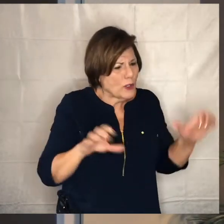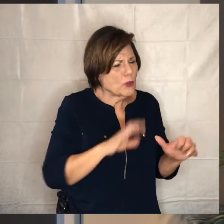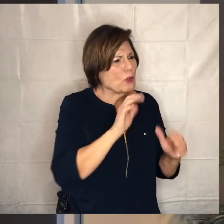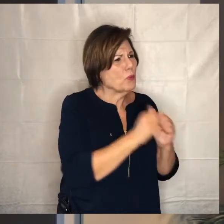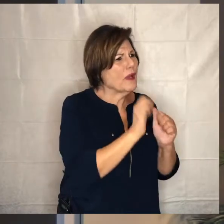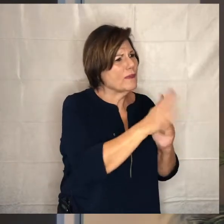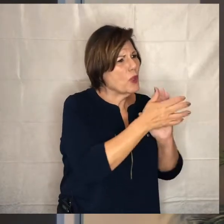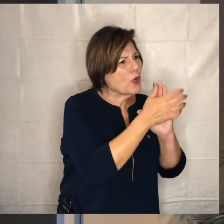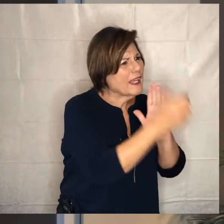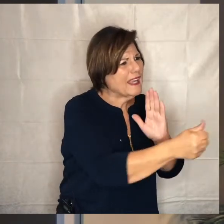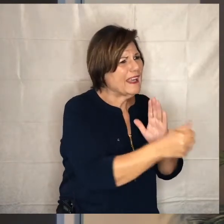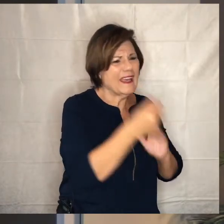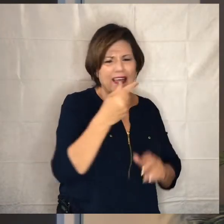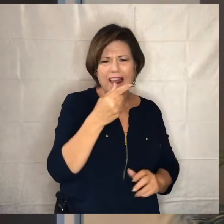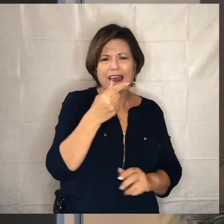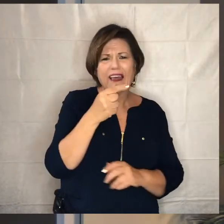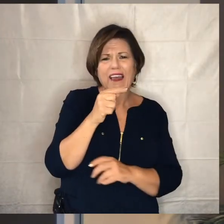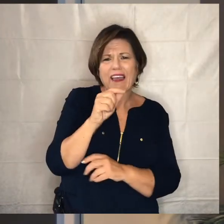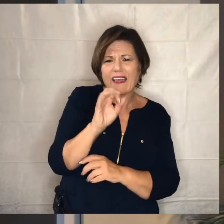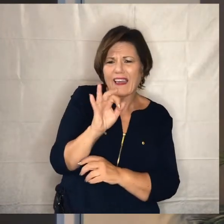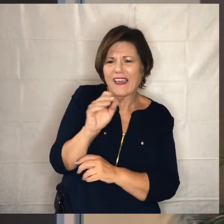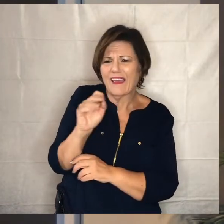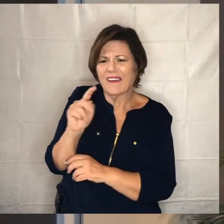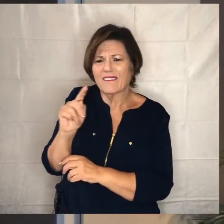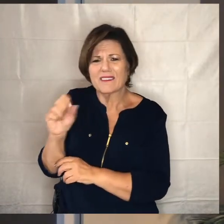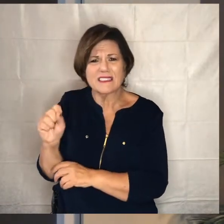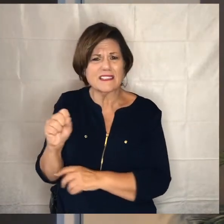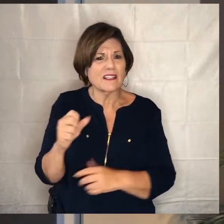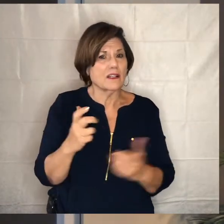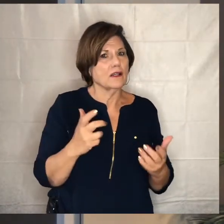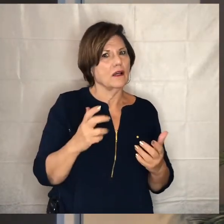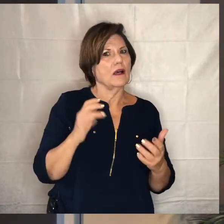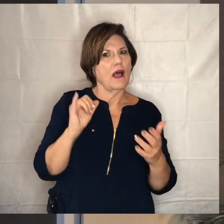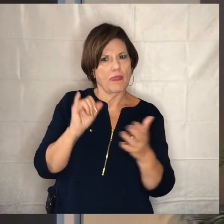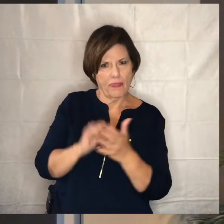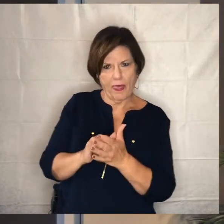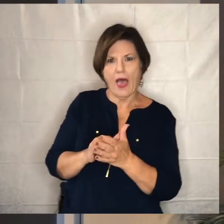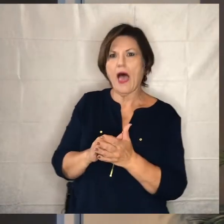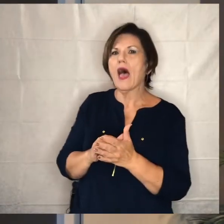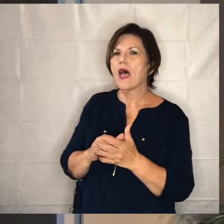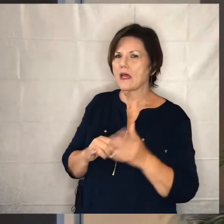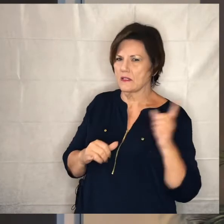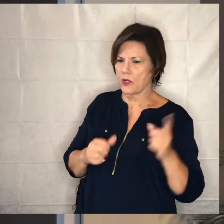how are you adding to the benefit of what's going on here that's what this manager is asking sorry this is what this rich man is